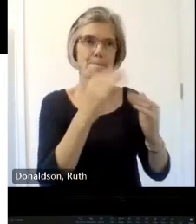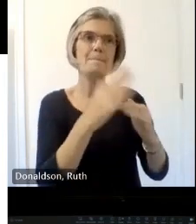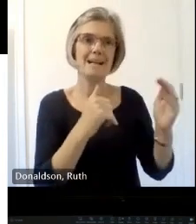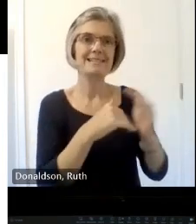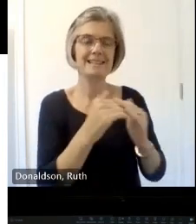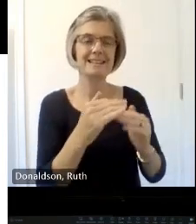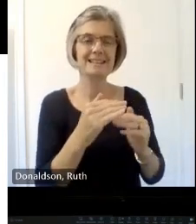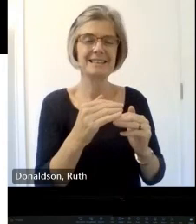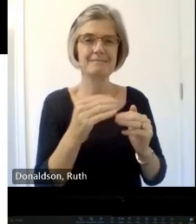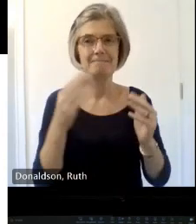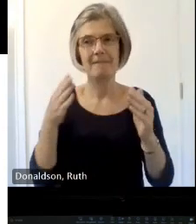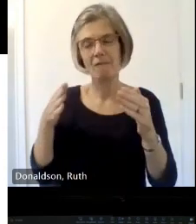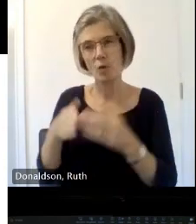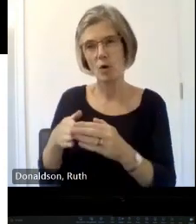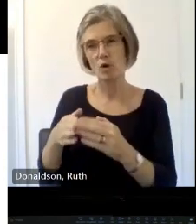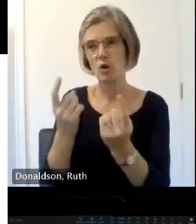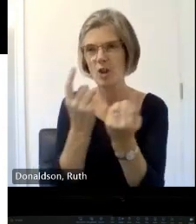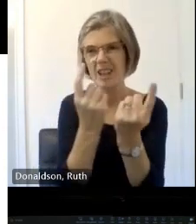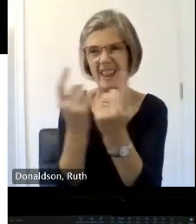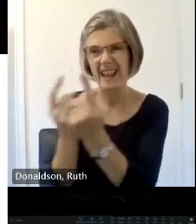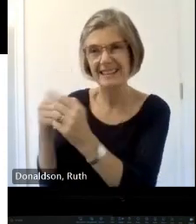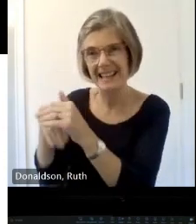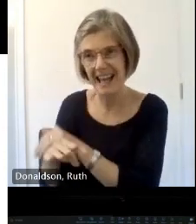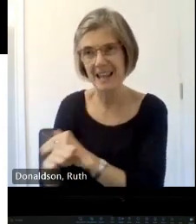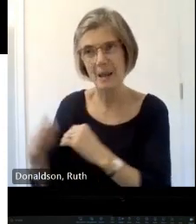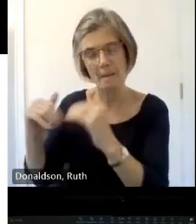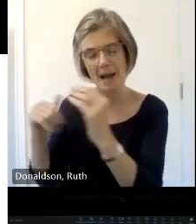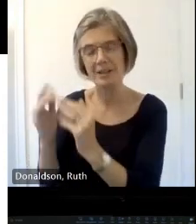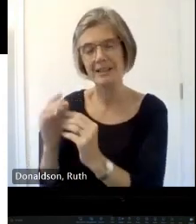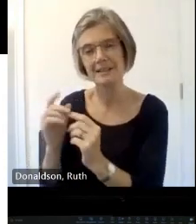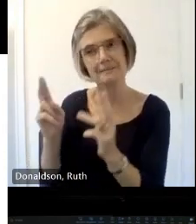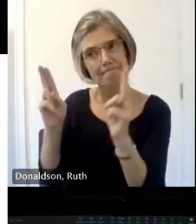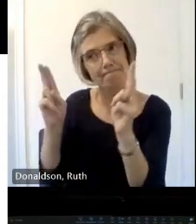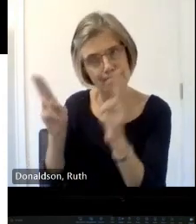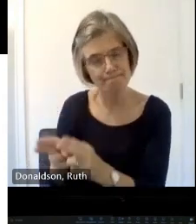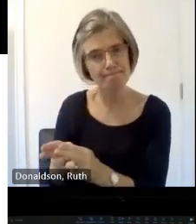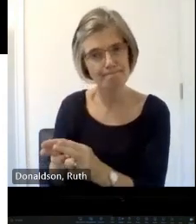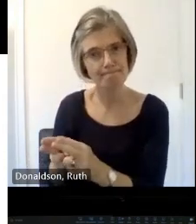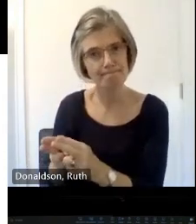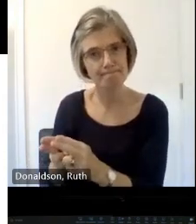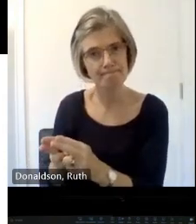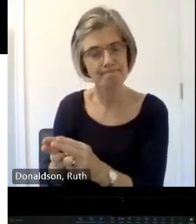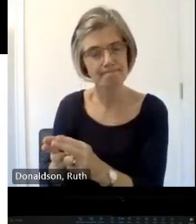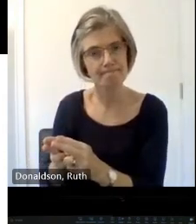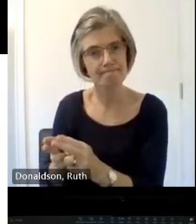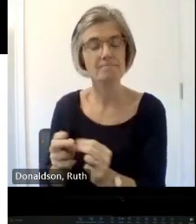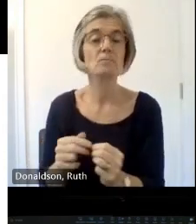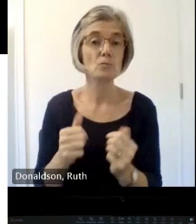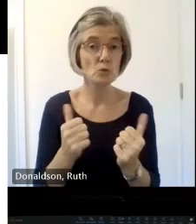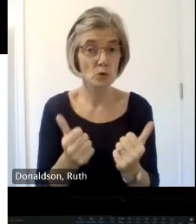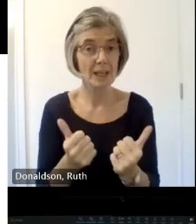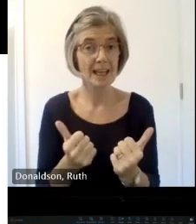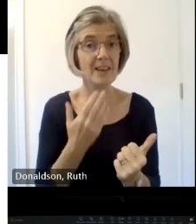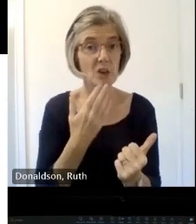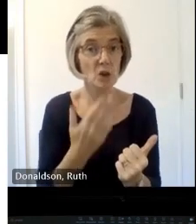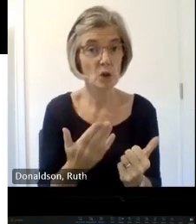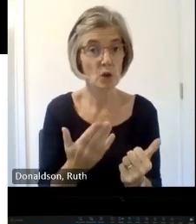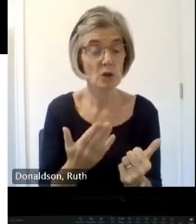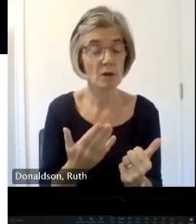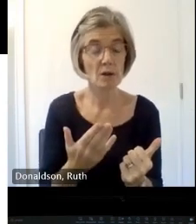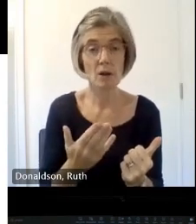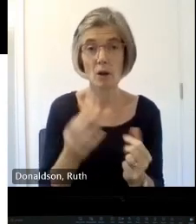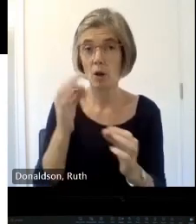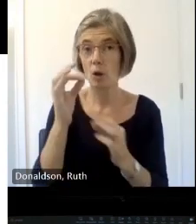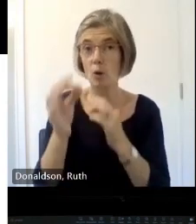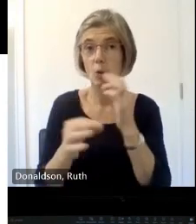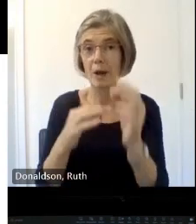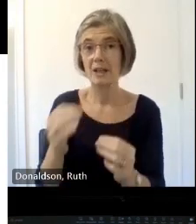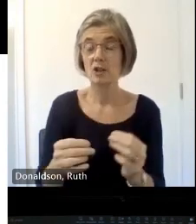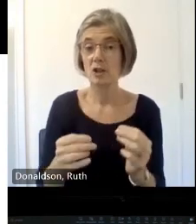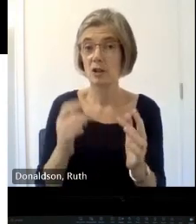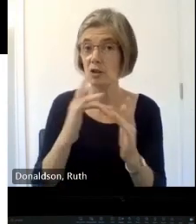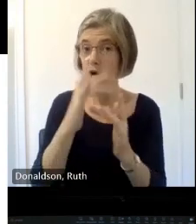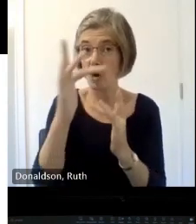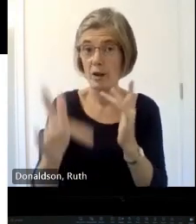much okay thank you was there any live questions coming from the teams room are they all they're